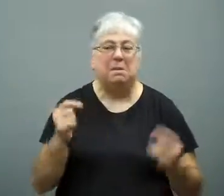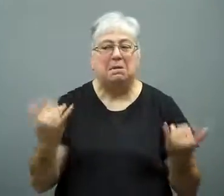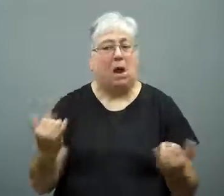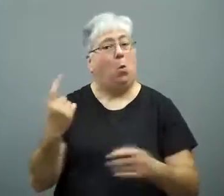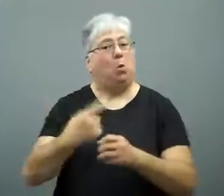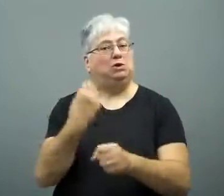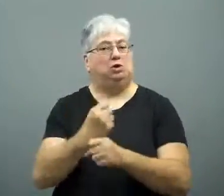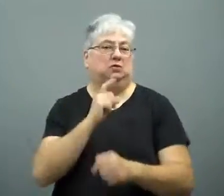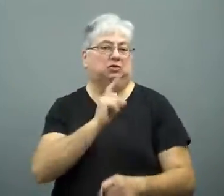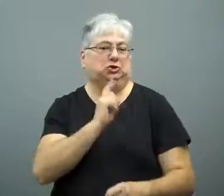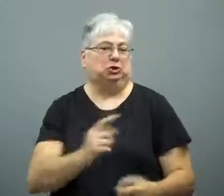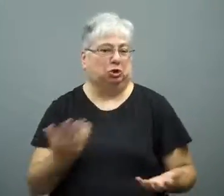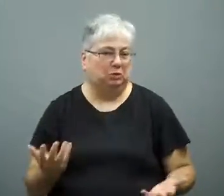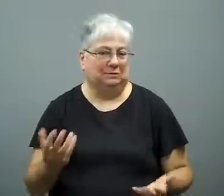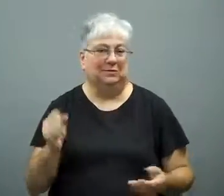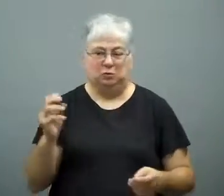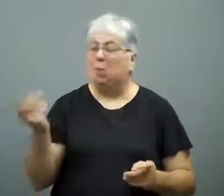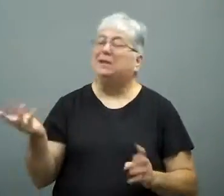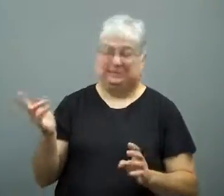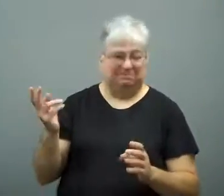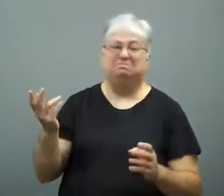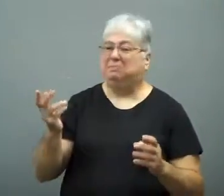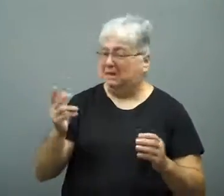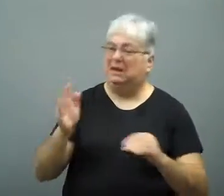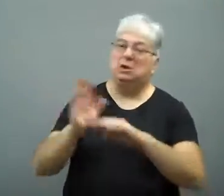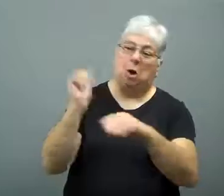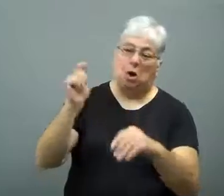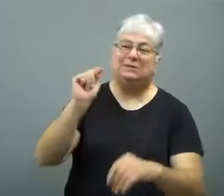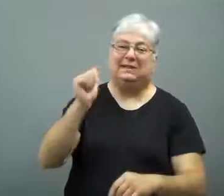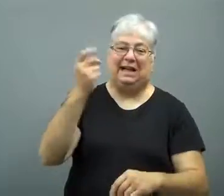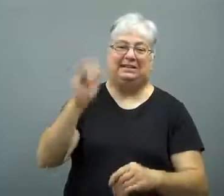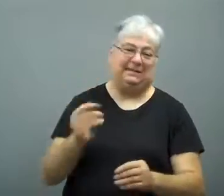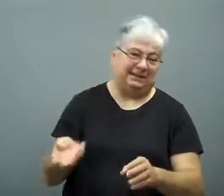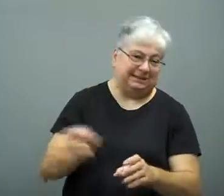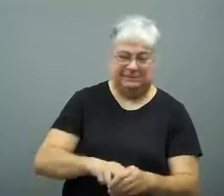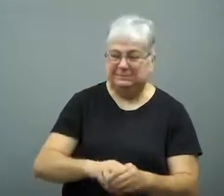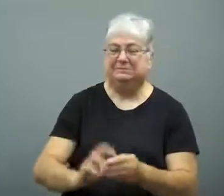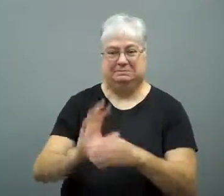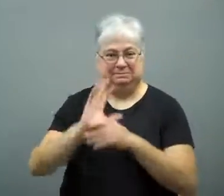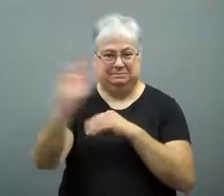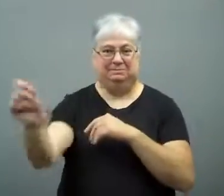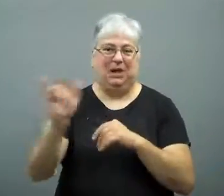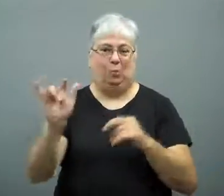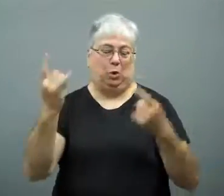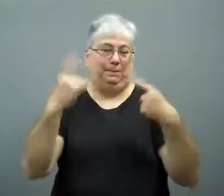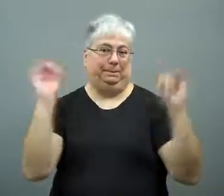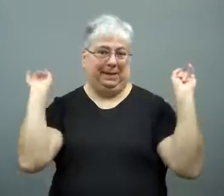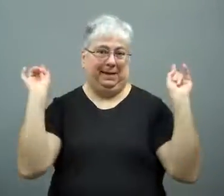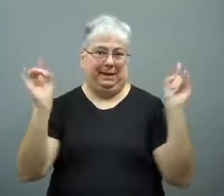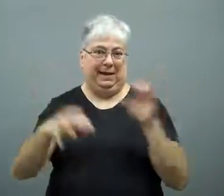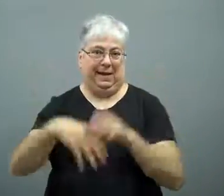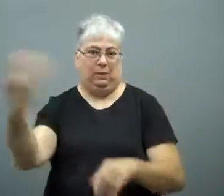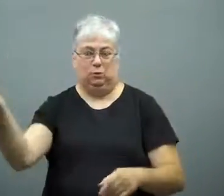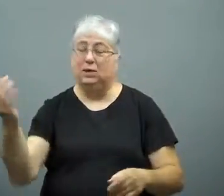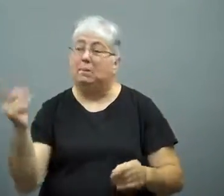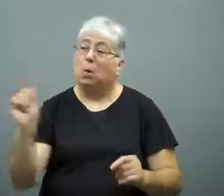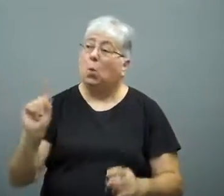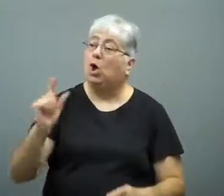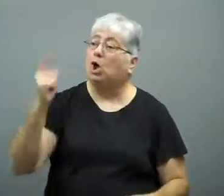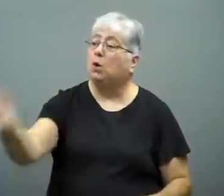But for now, he is assured of asylum for a year.